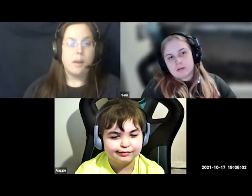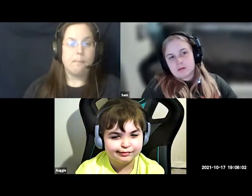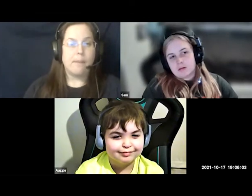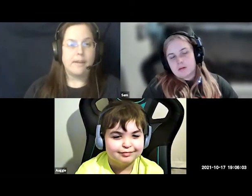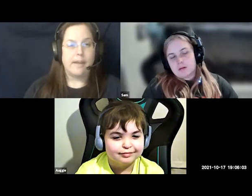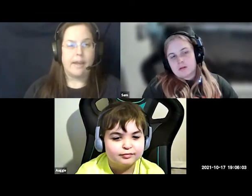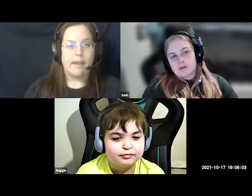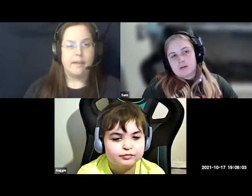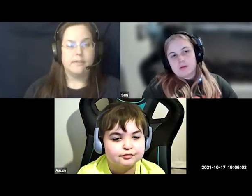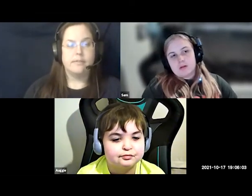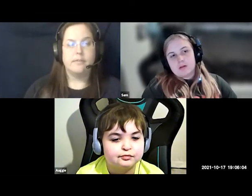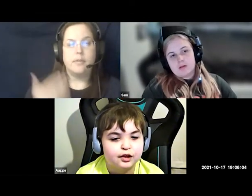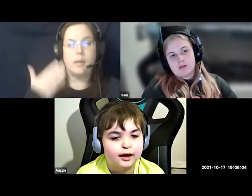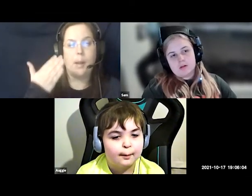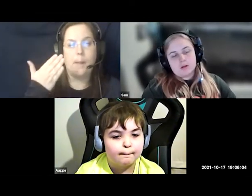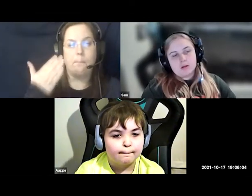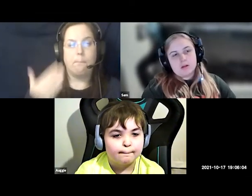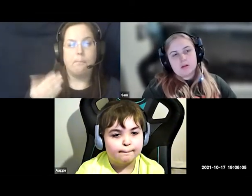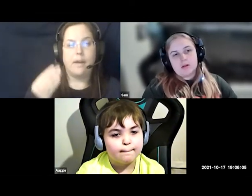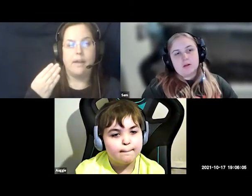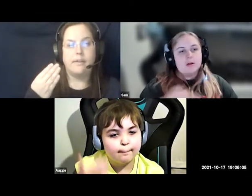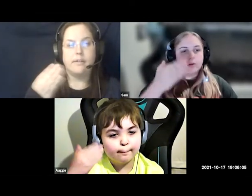Monday Monday